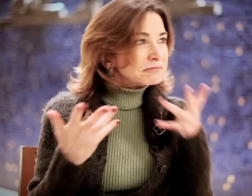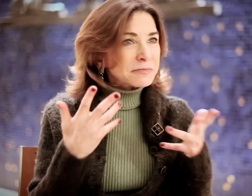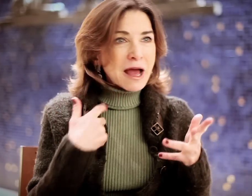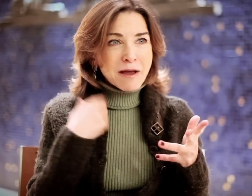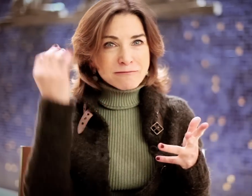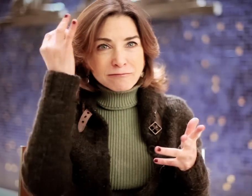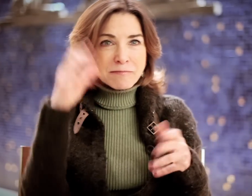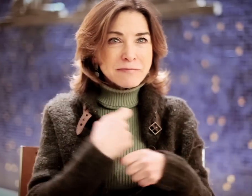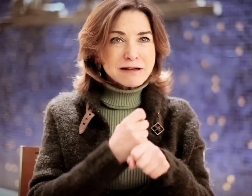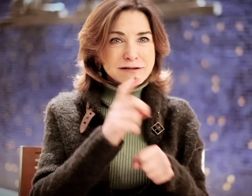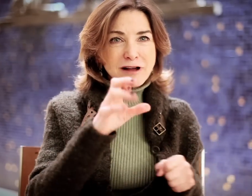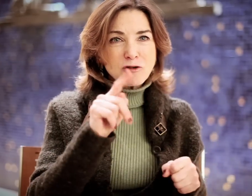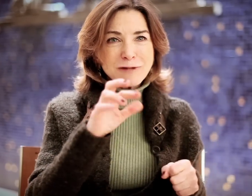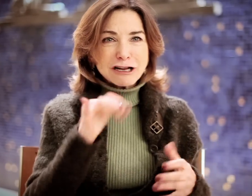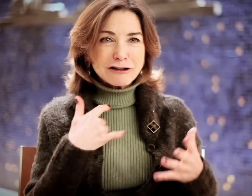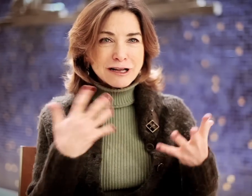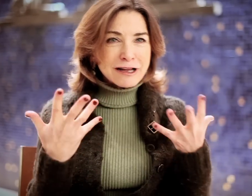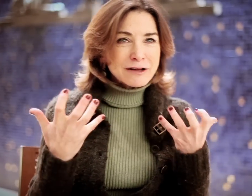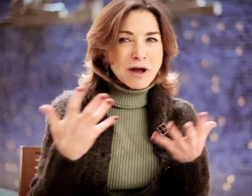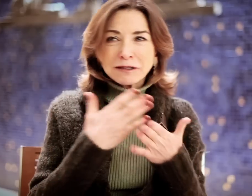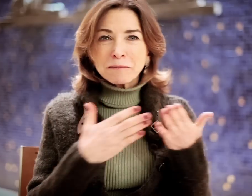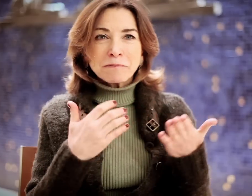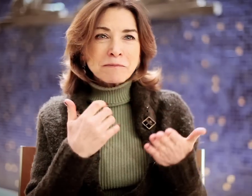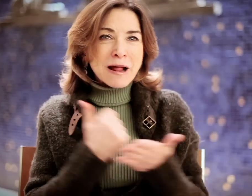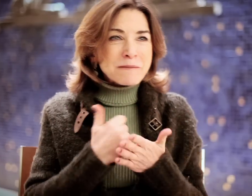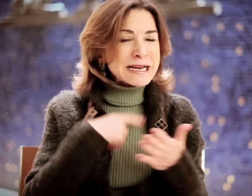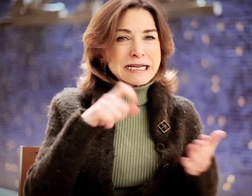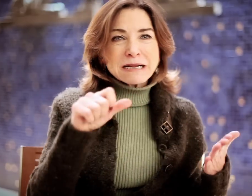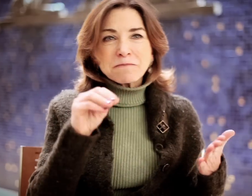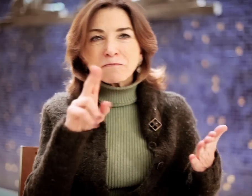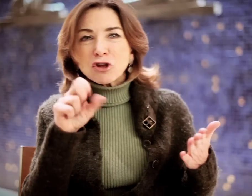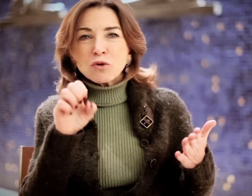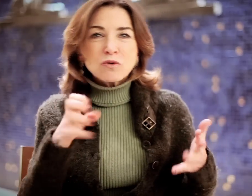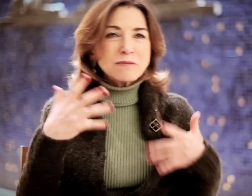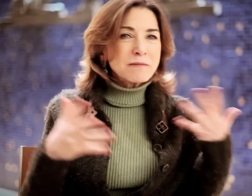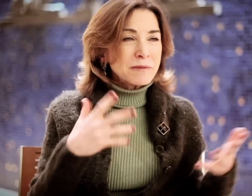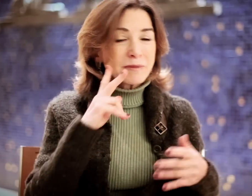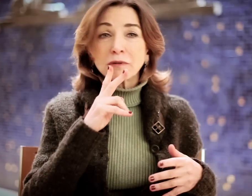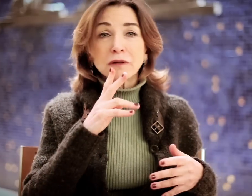He said he was thinking about making a documentary, and he wanted some help... "I need a muse," he said. And so forth.